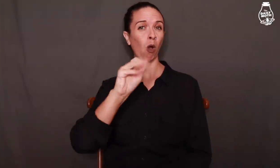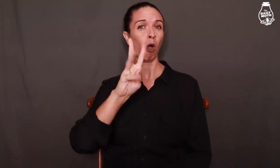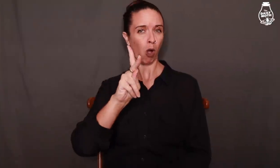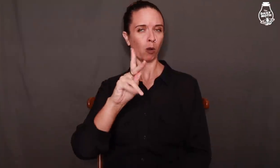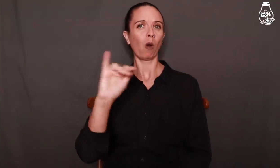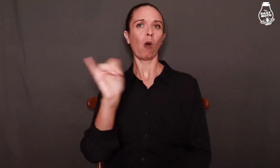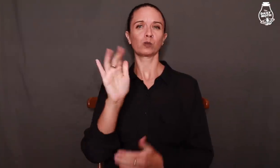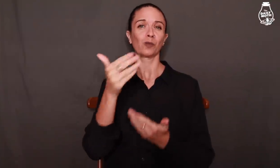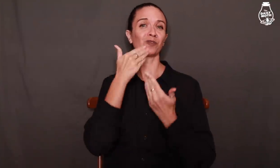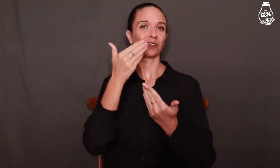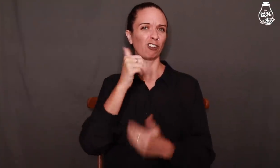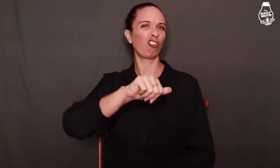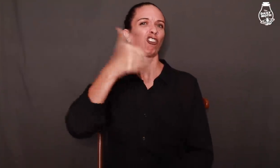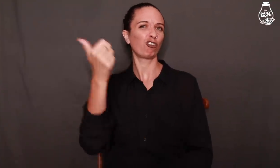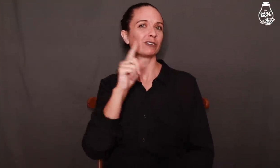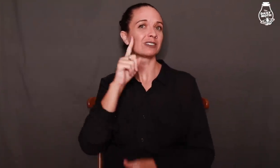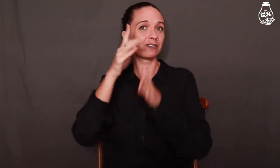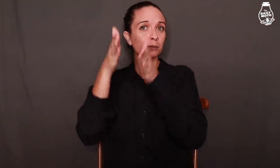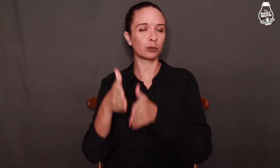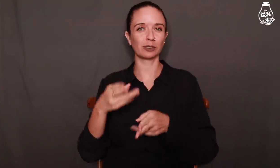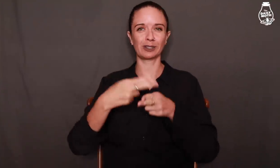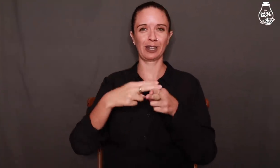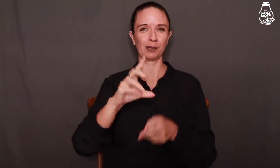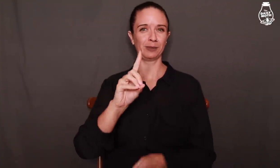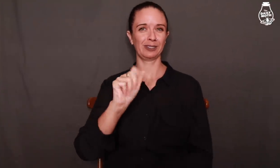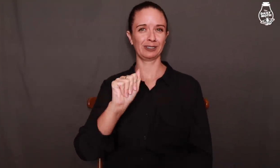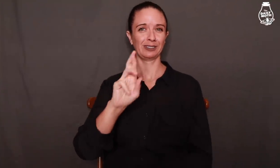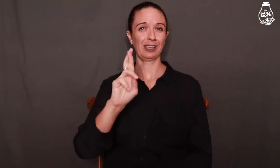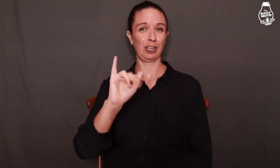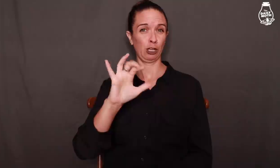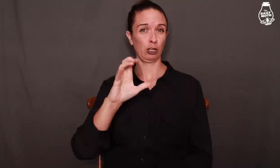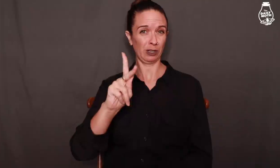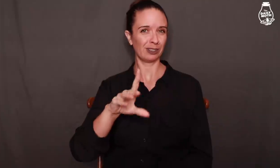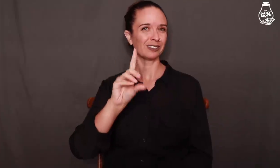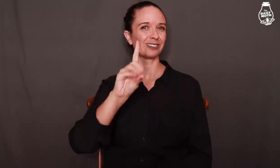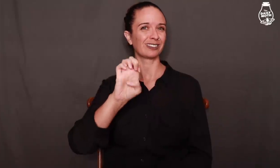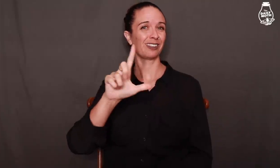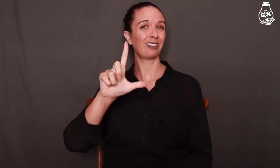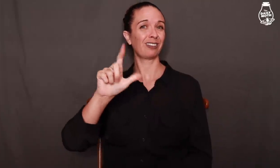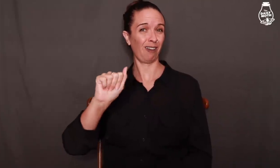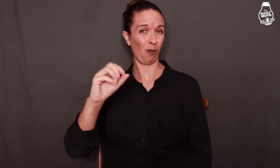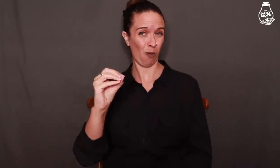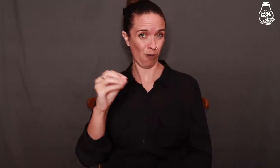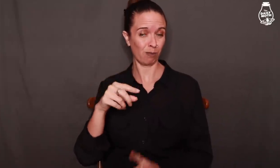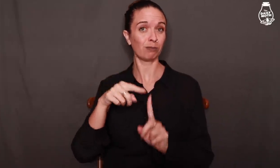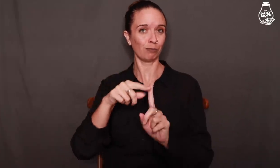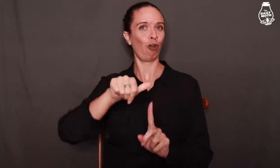Hawk also thanked another deaf person named Darrick De La O